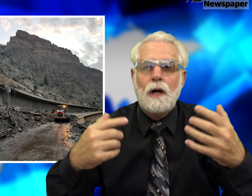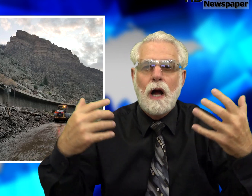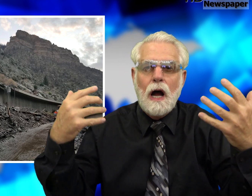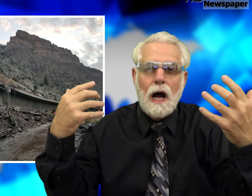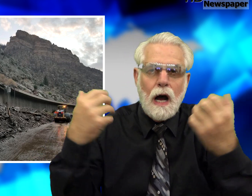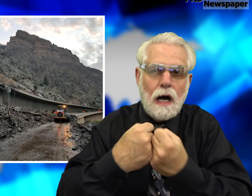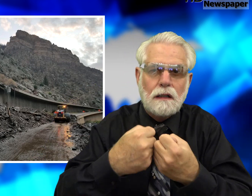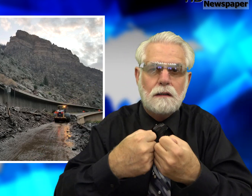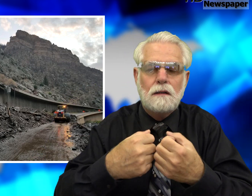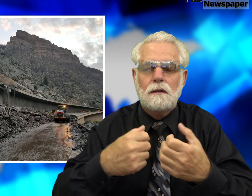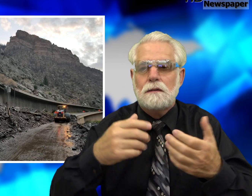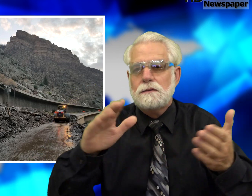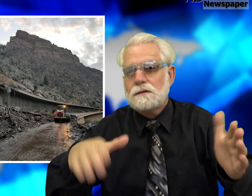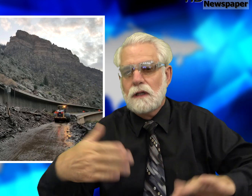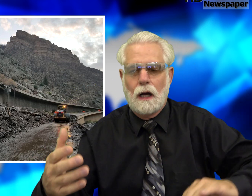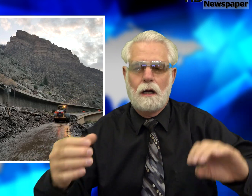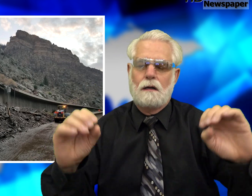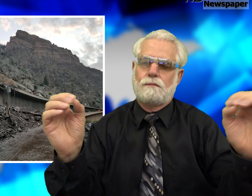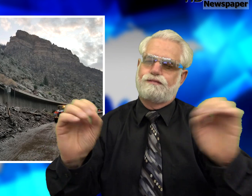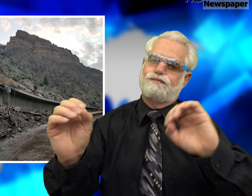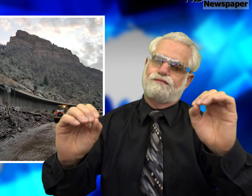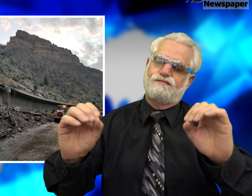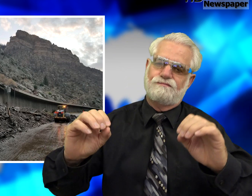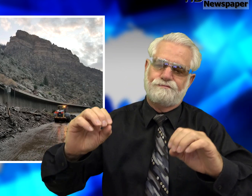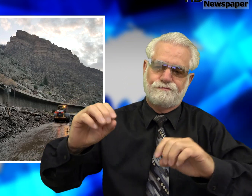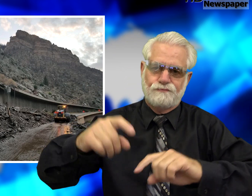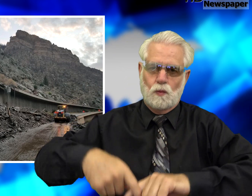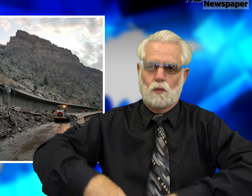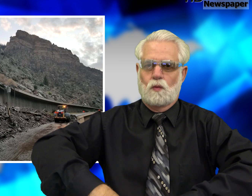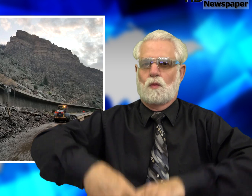You wonder if anybody was hurt, car accident, or anyone died, Nobody was hurt.